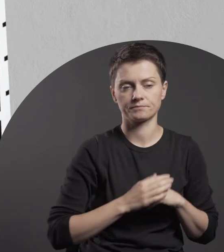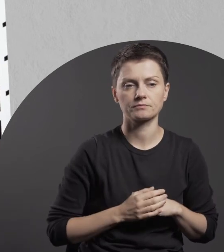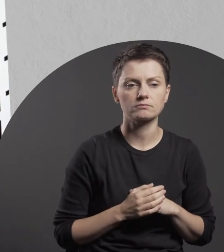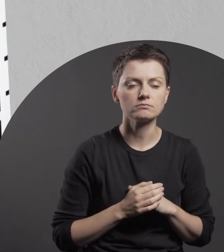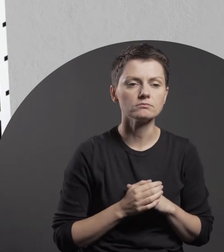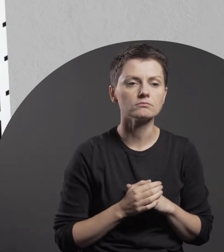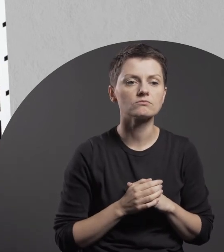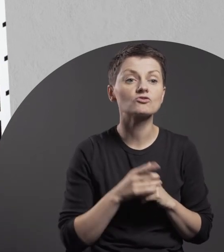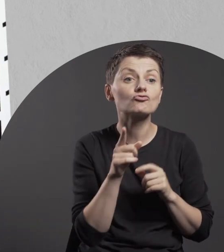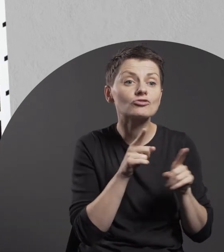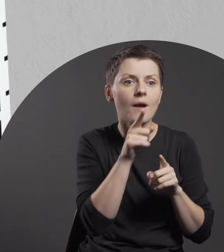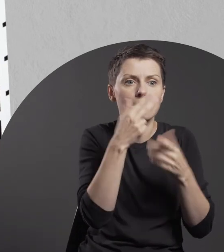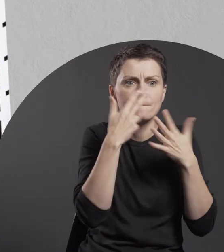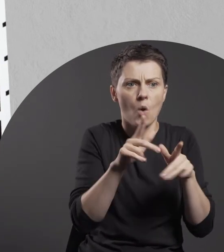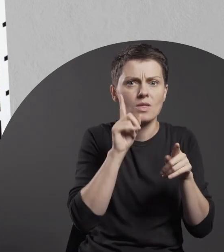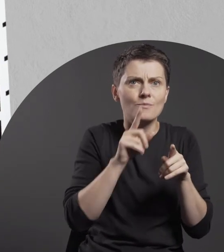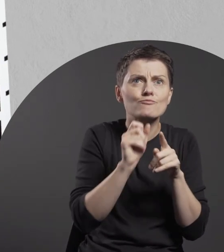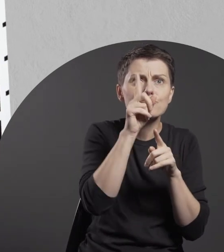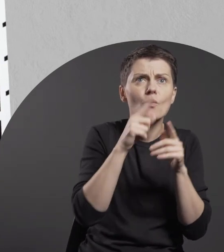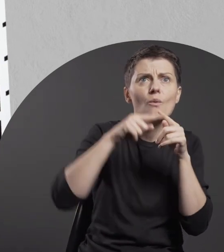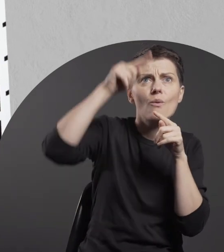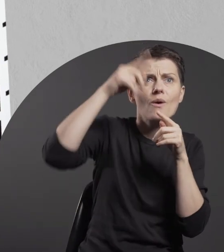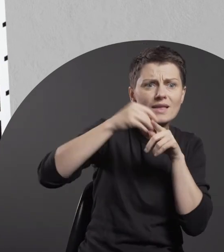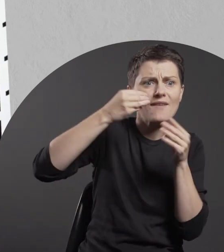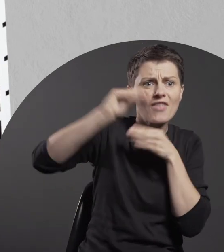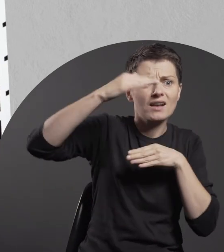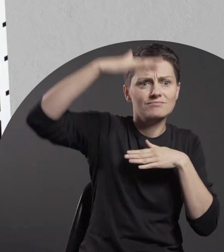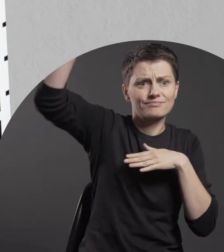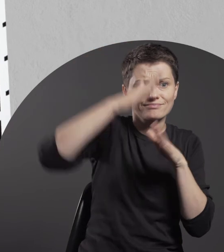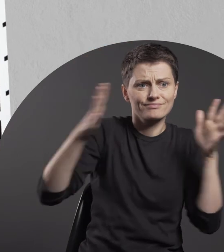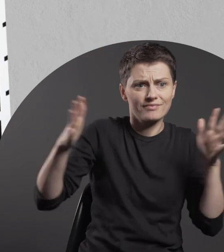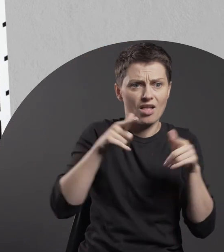at the same time suggesting an oversize scale of the theme executed by the artist in “Loneliness”.